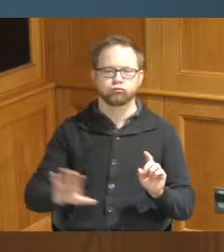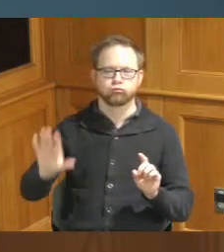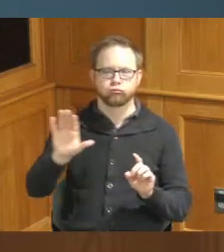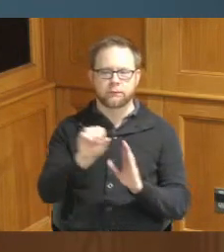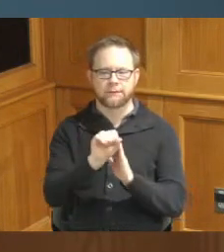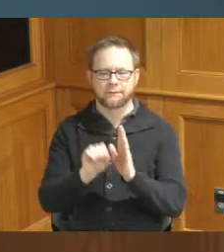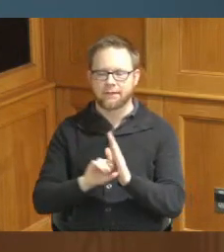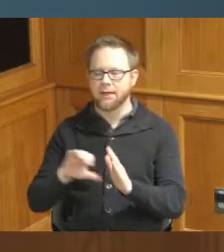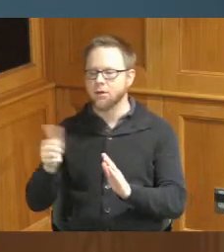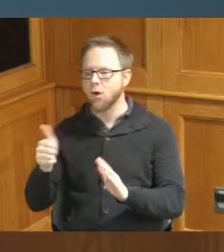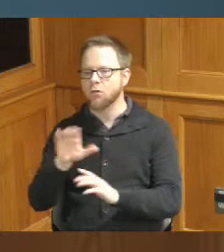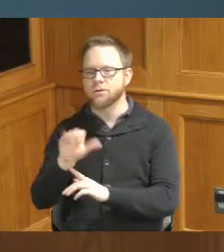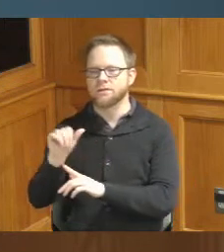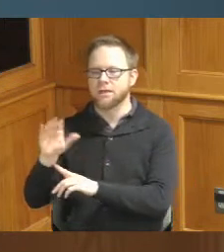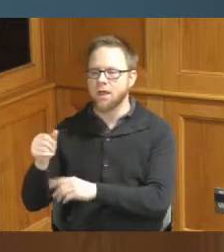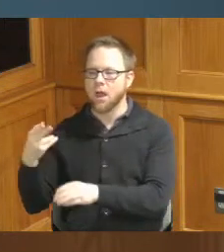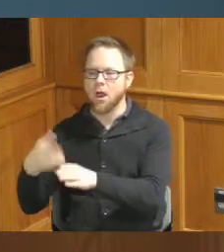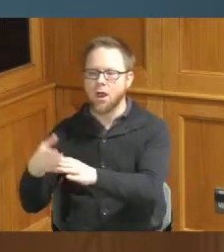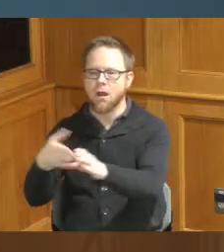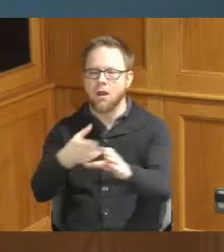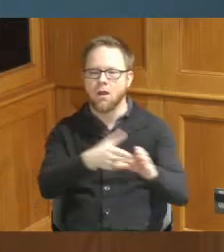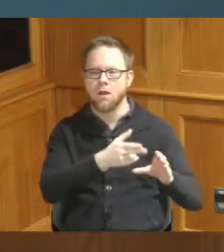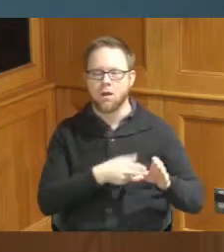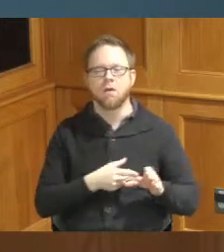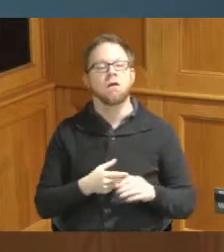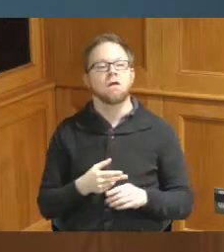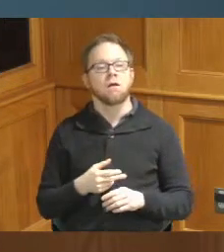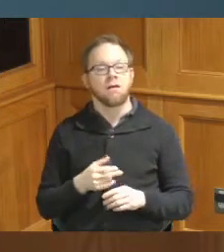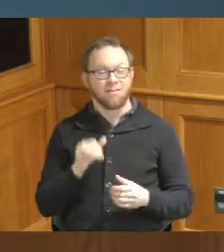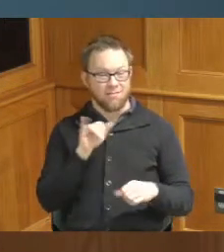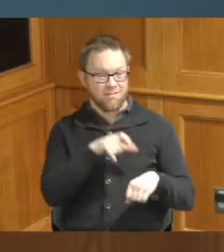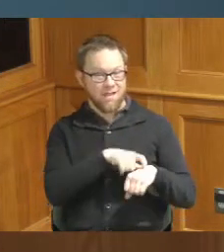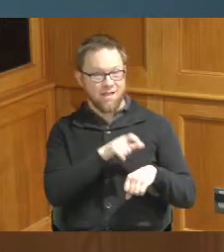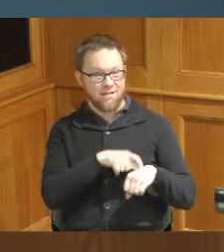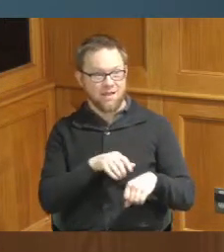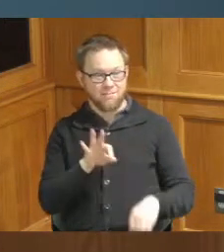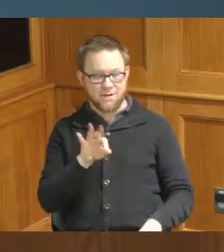community action agencies because of the work we did here but at that time there was a 90 placement